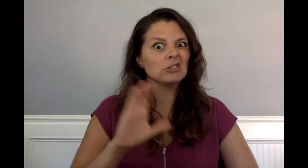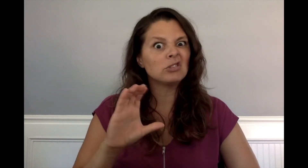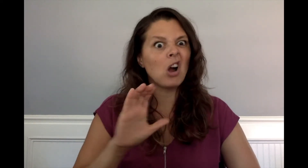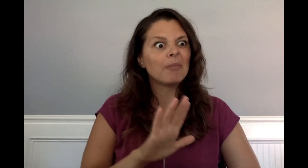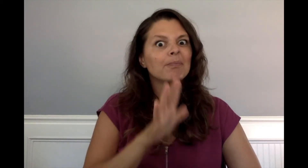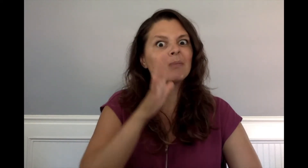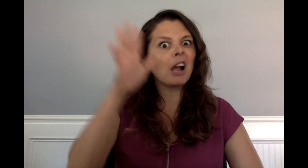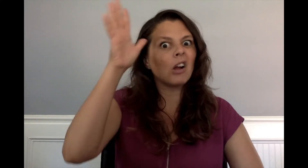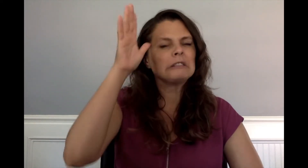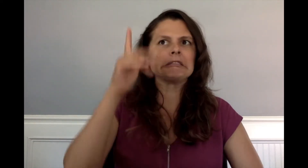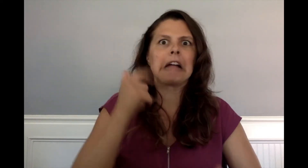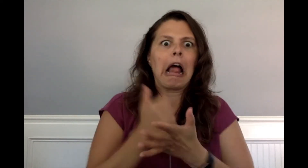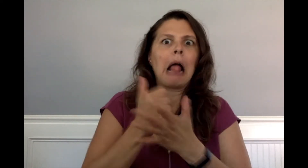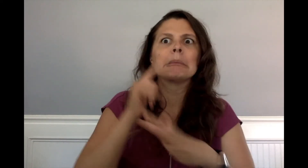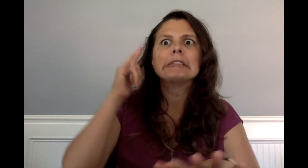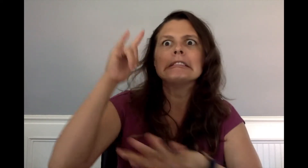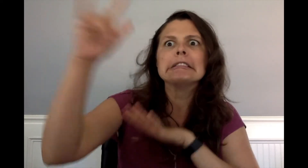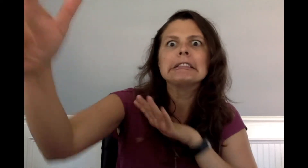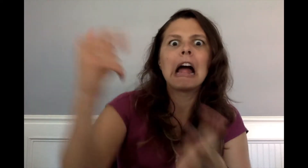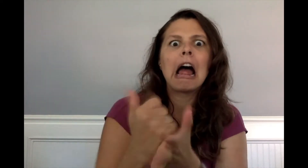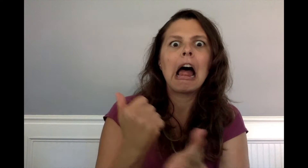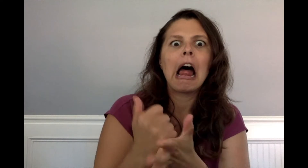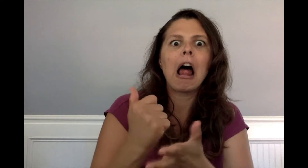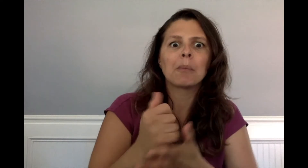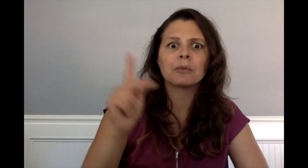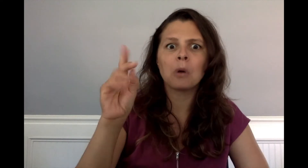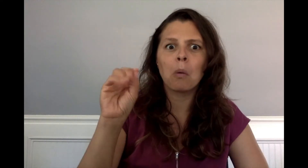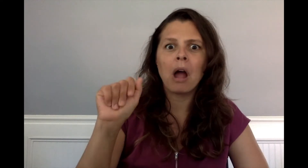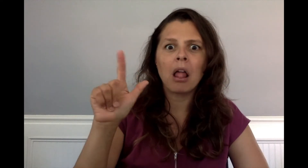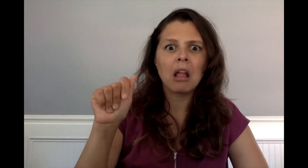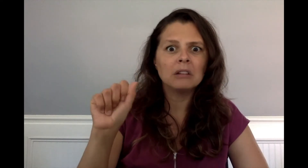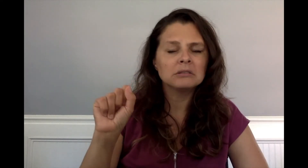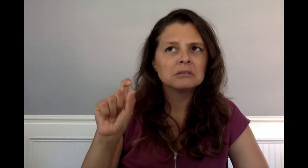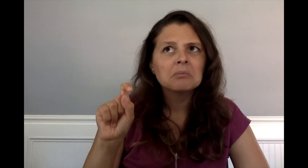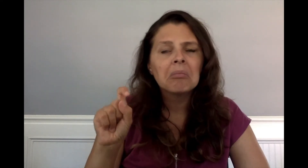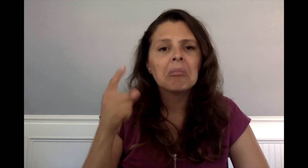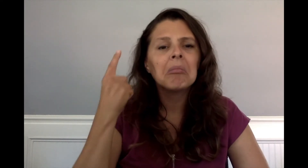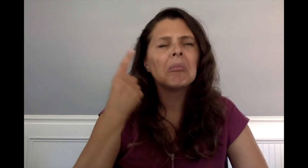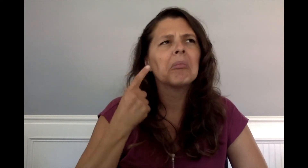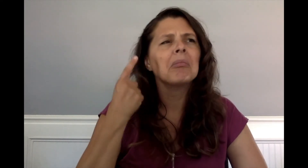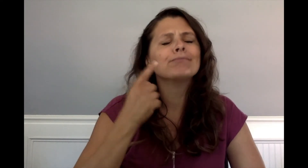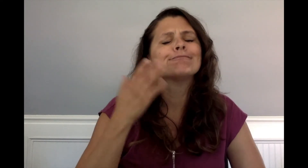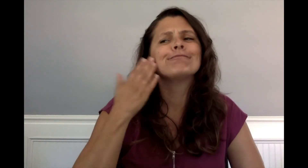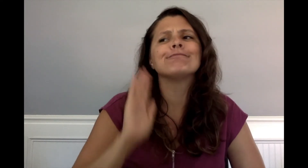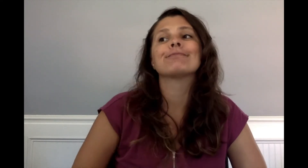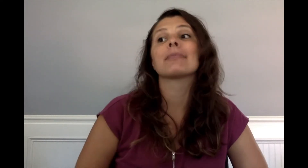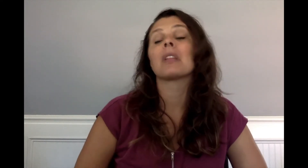Would his parents be helping koalas next?